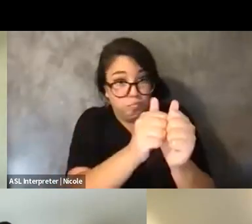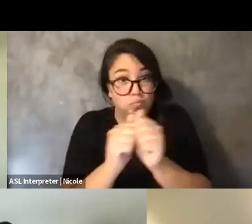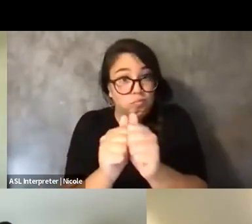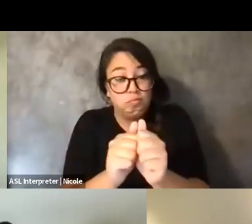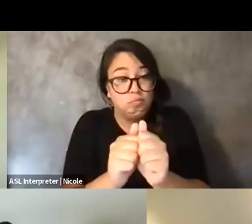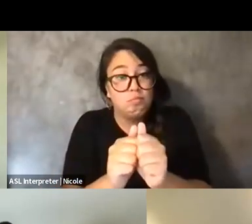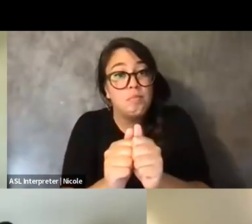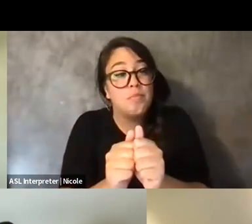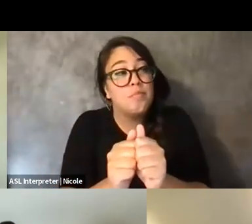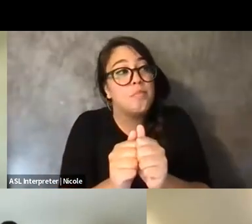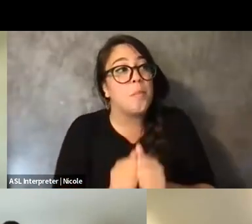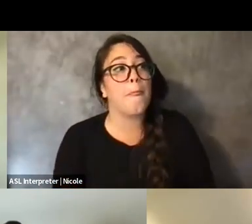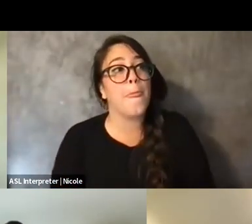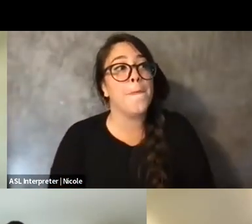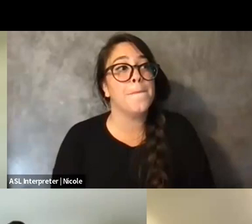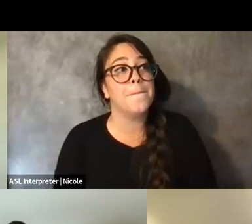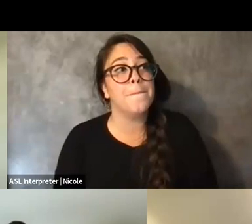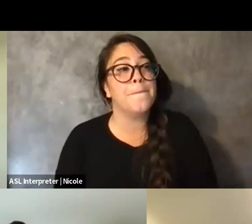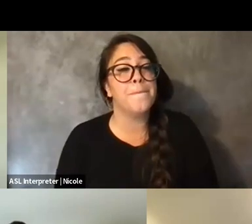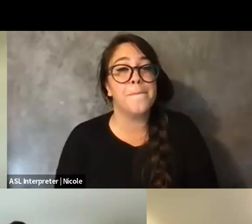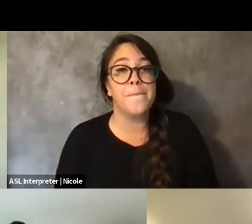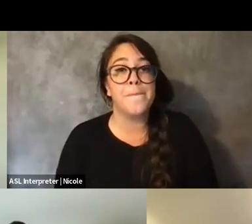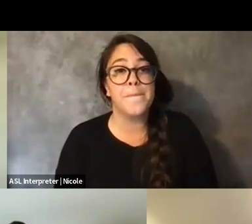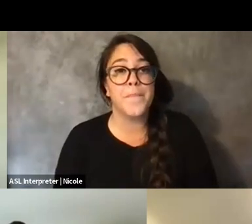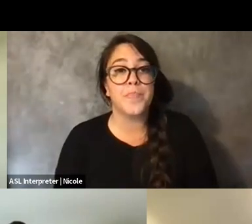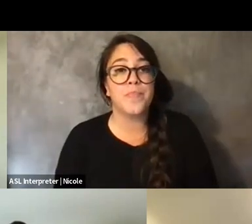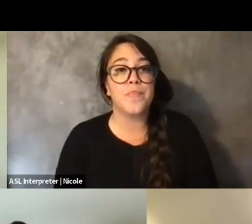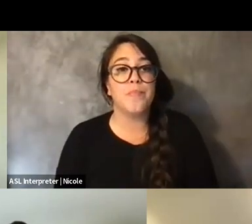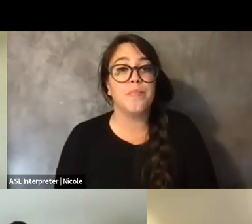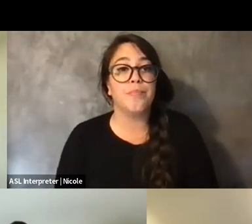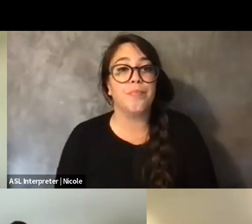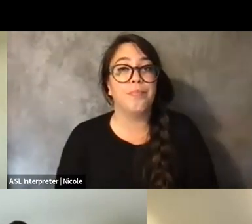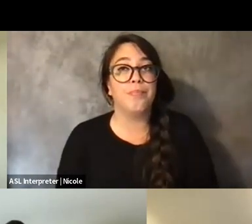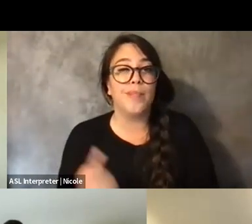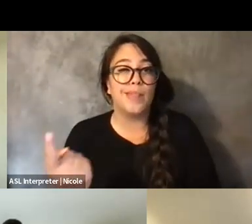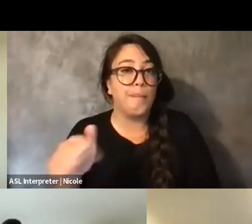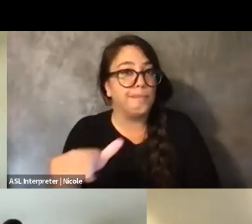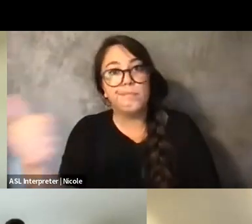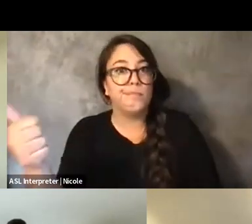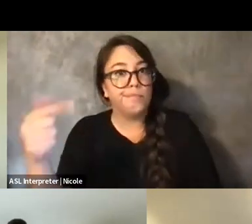I think something else, though, that does come up for me is